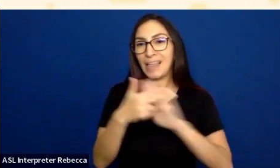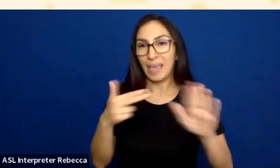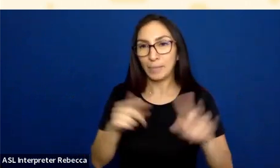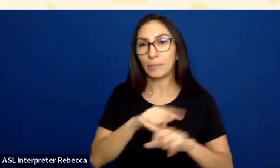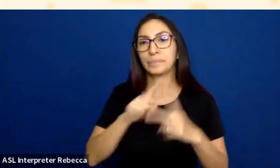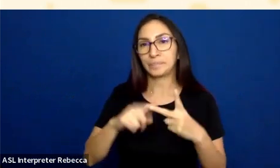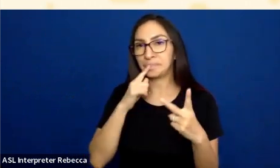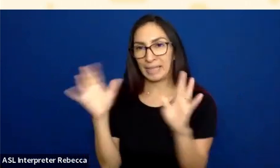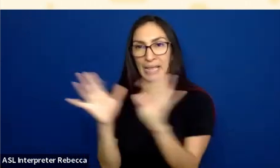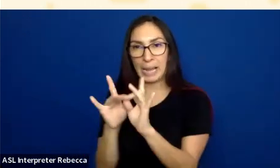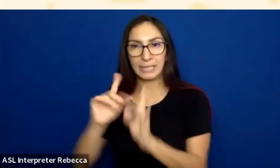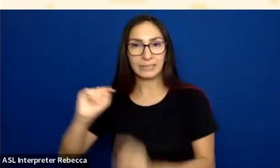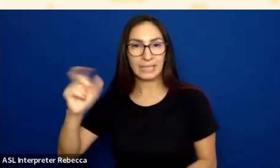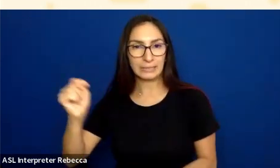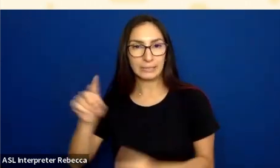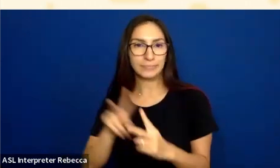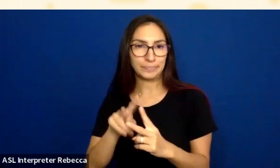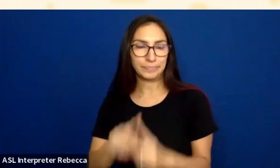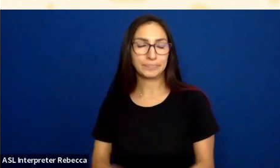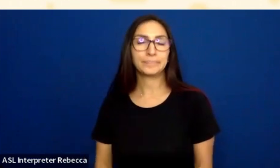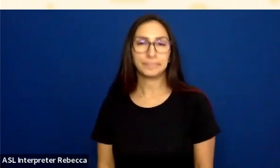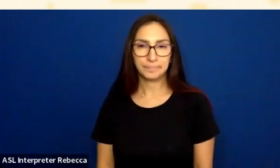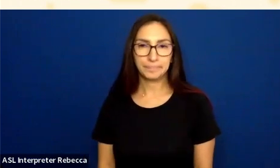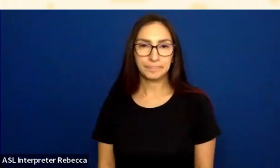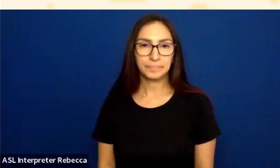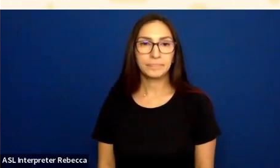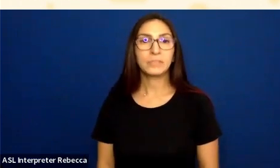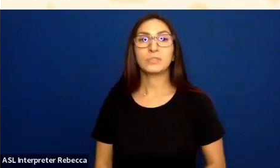OK, so that's one and two.